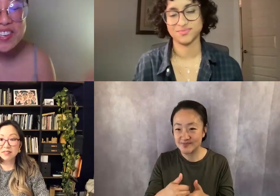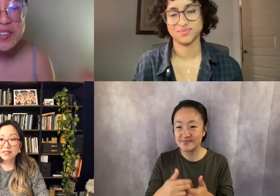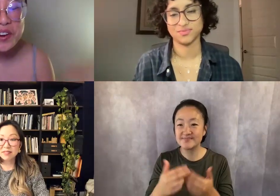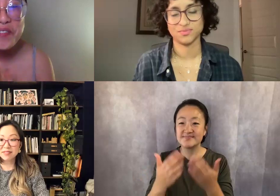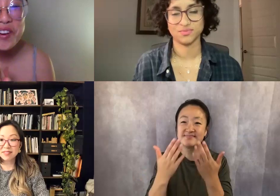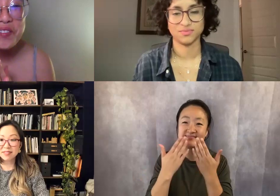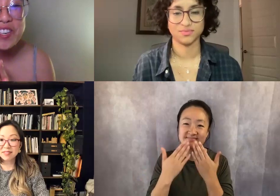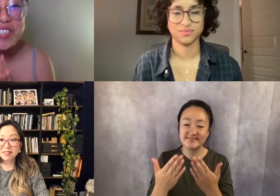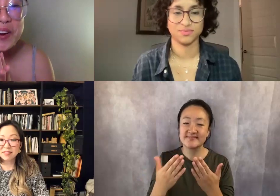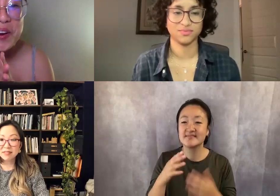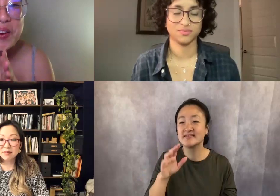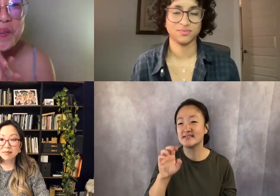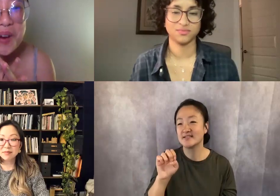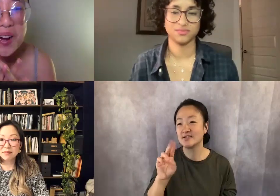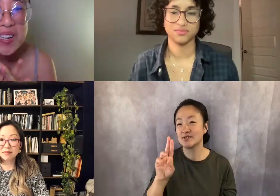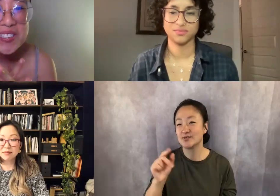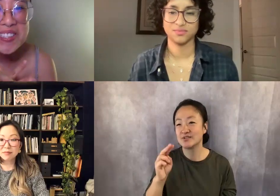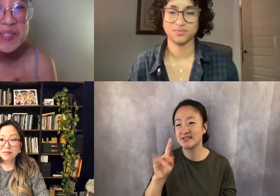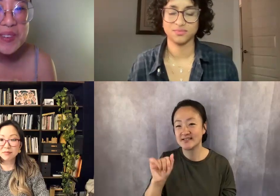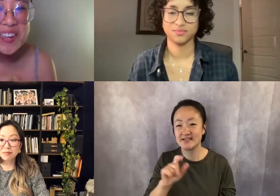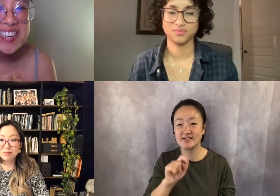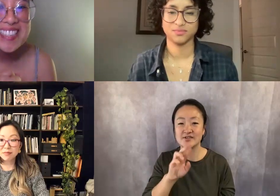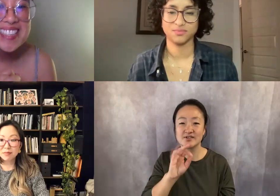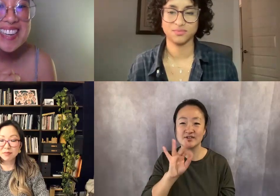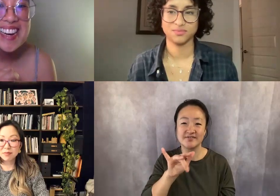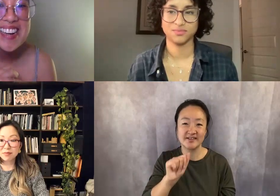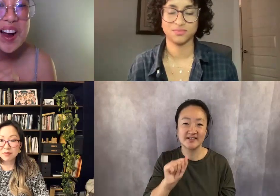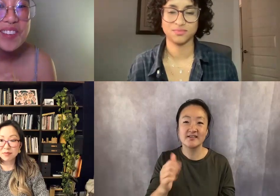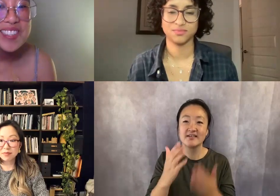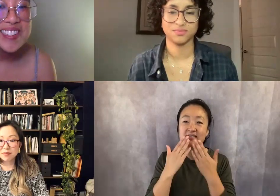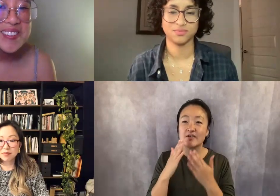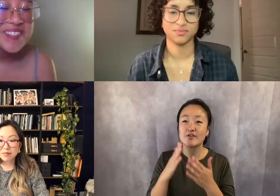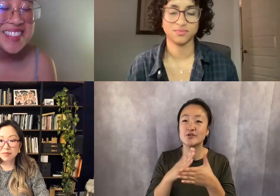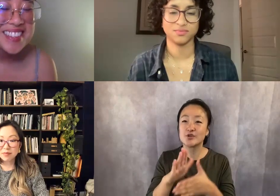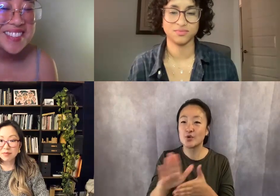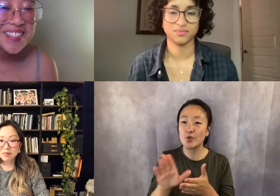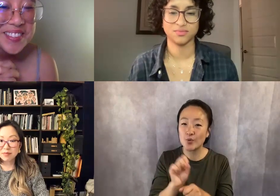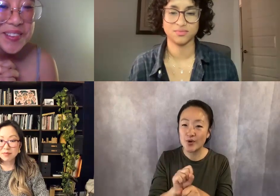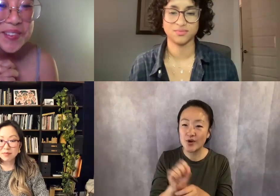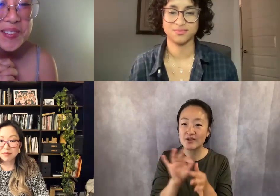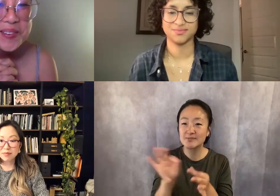Thank you for sharing your work, spirits, and conversations with us, so so great.